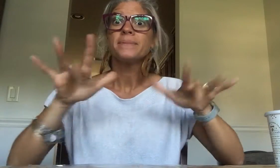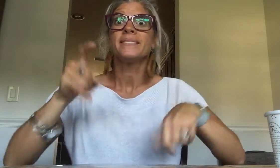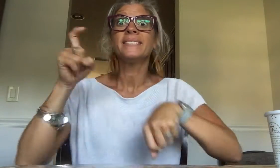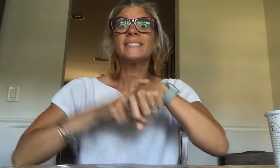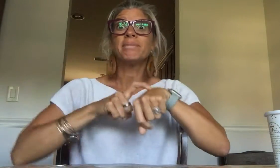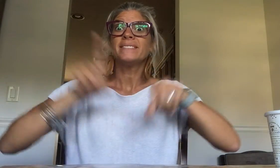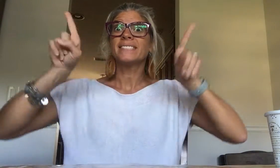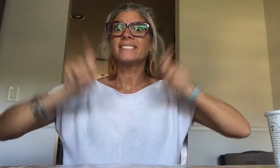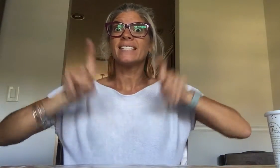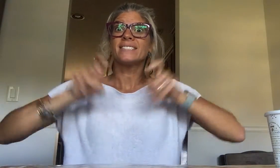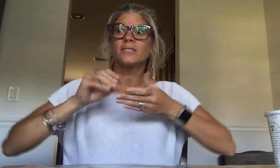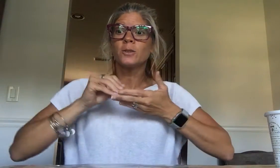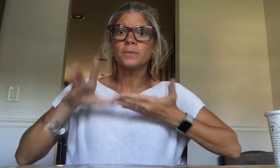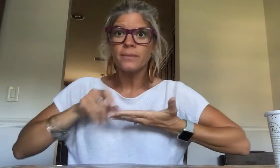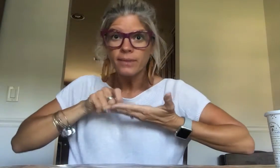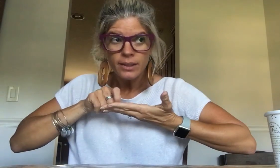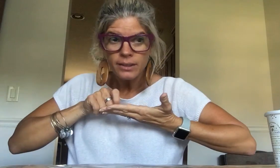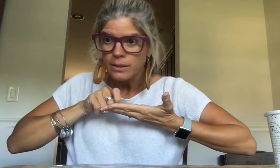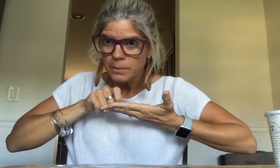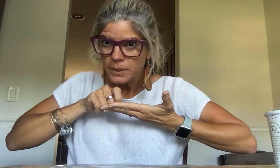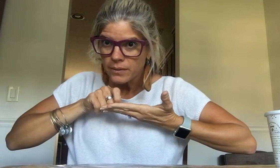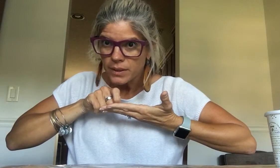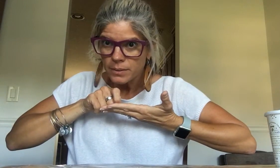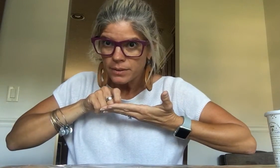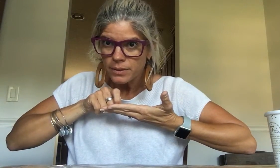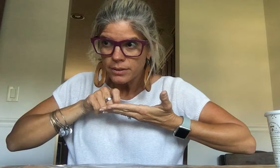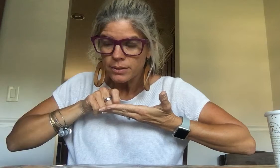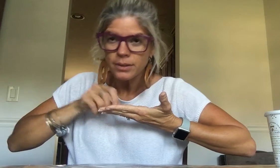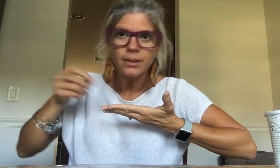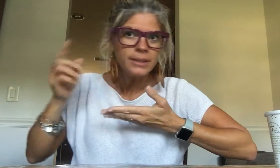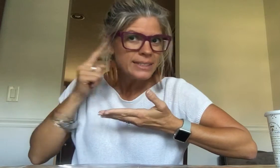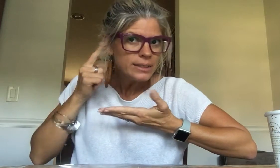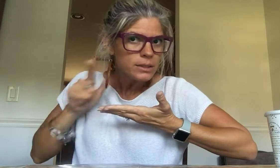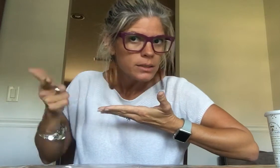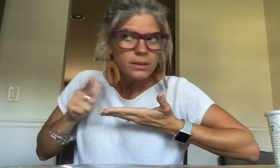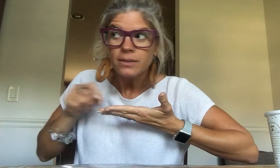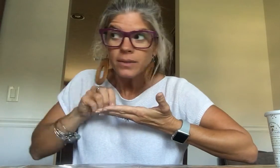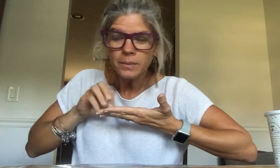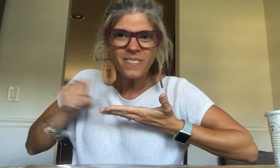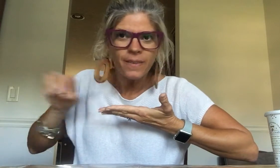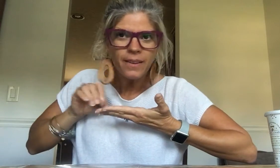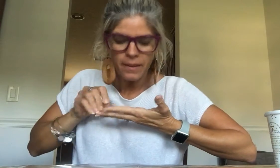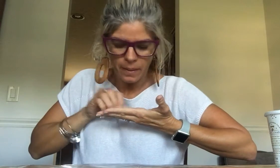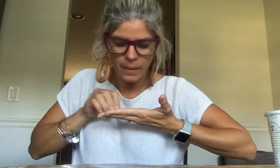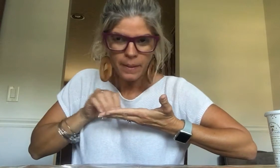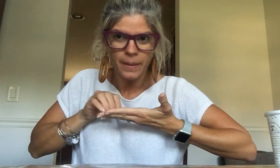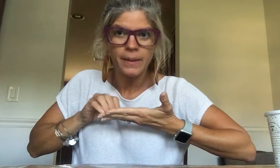Students were whispering during tests, sharing answers